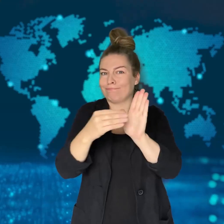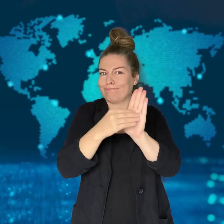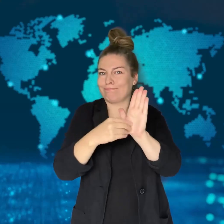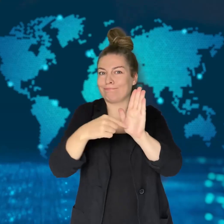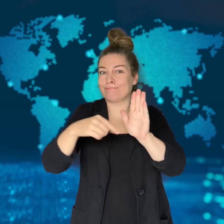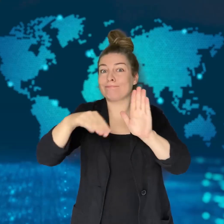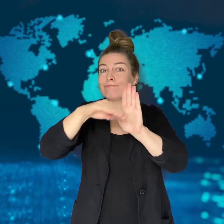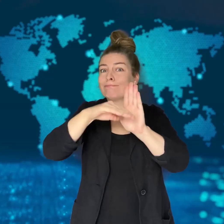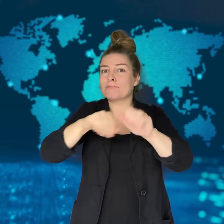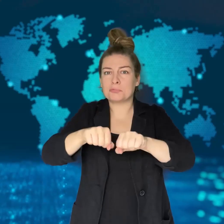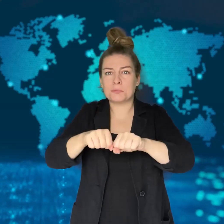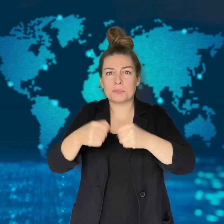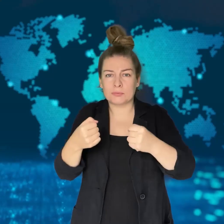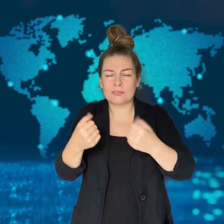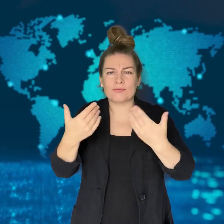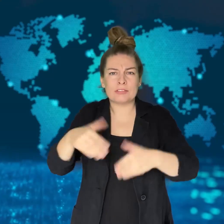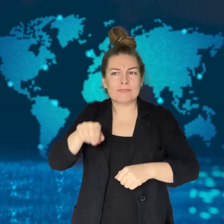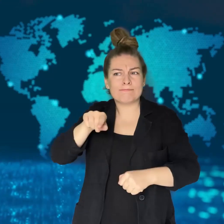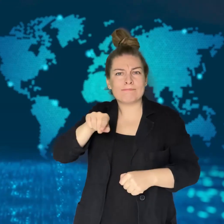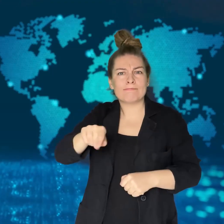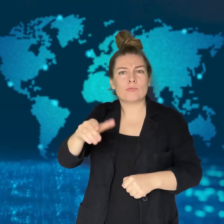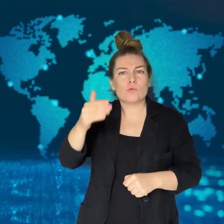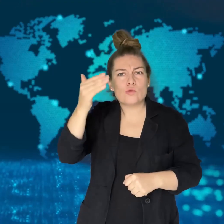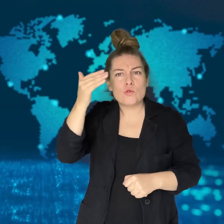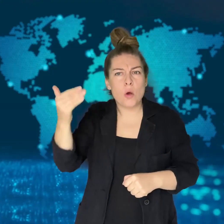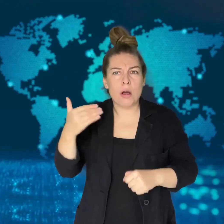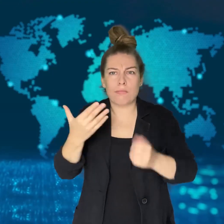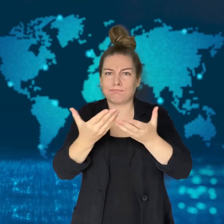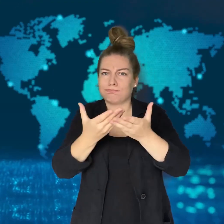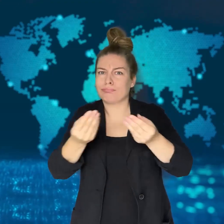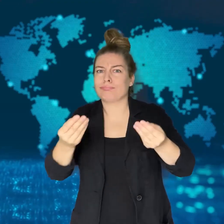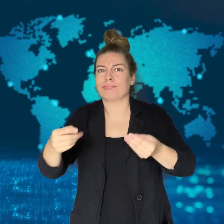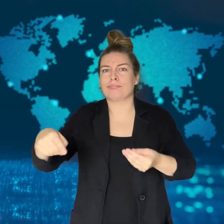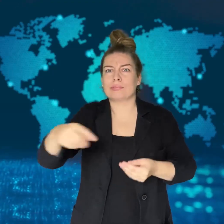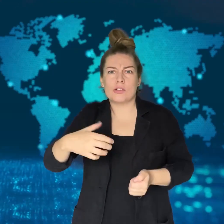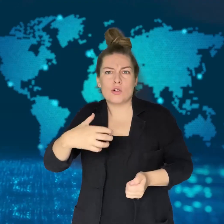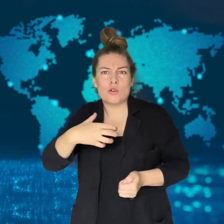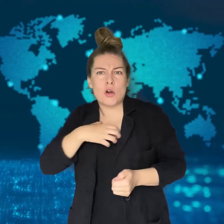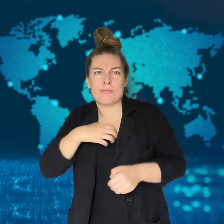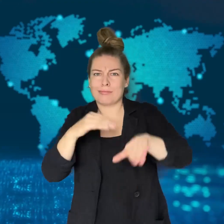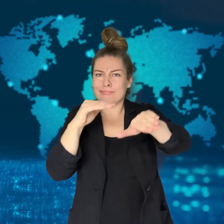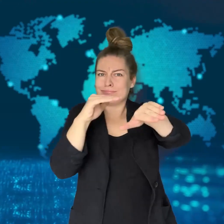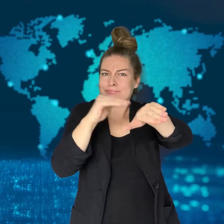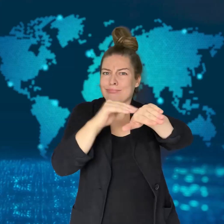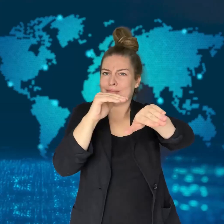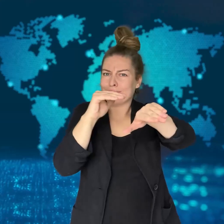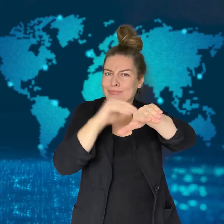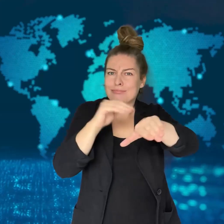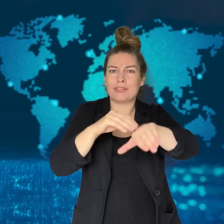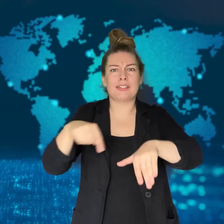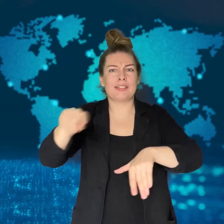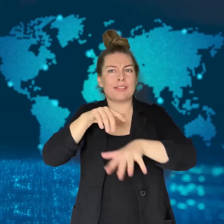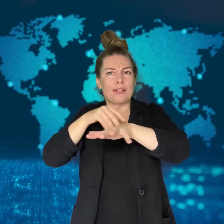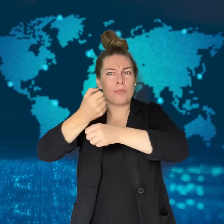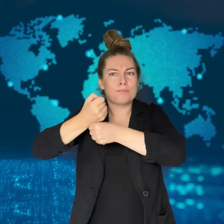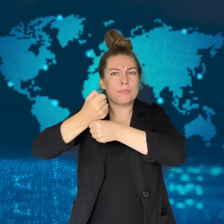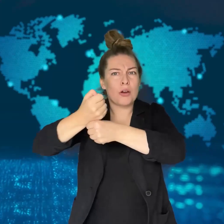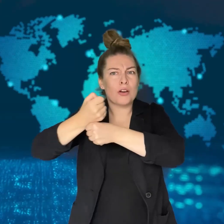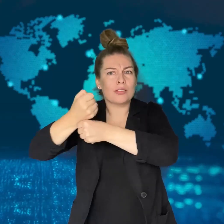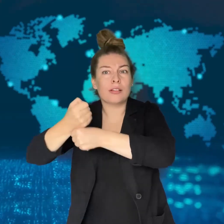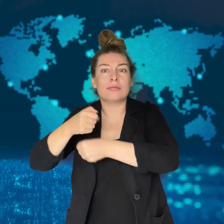There have been complaints and protests in the country about social media